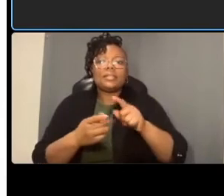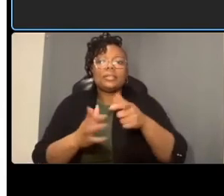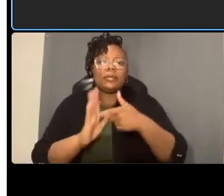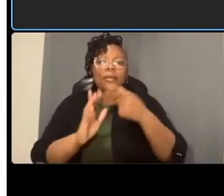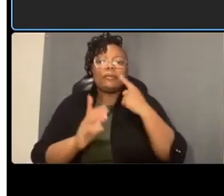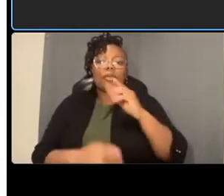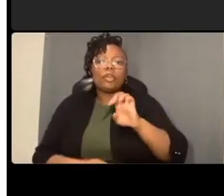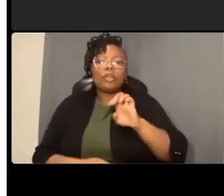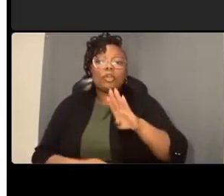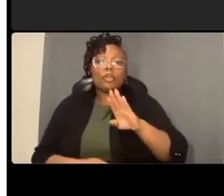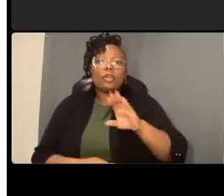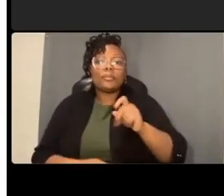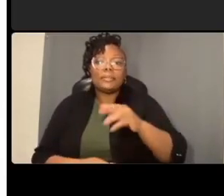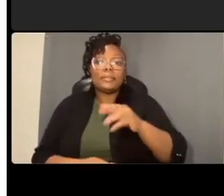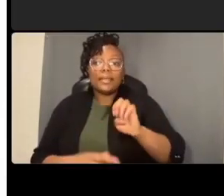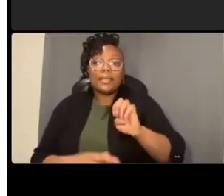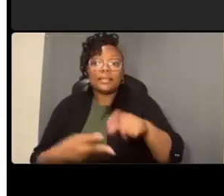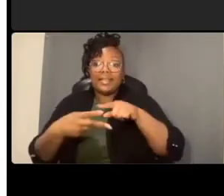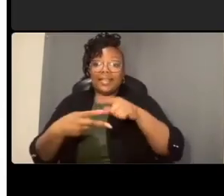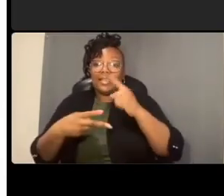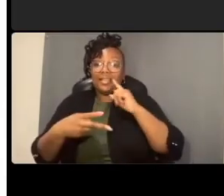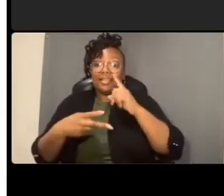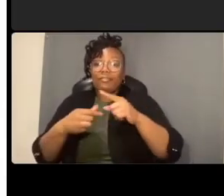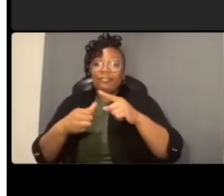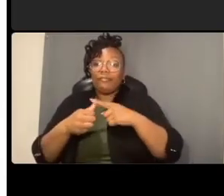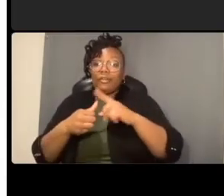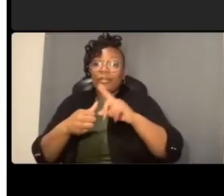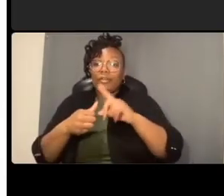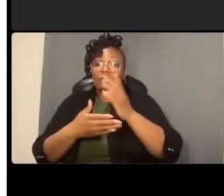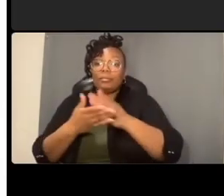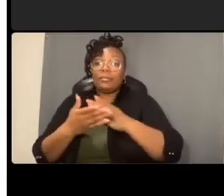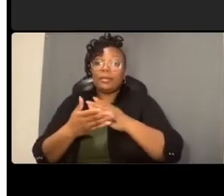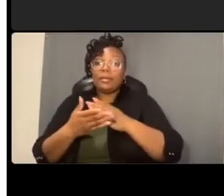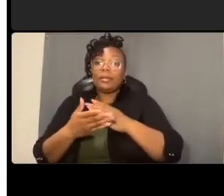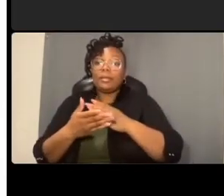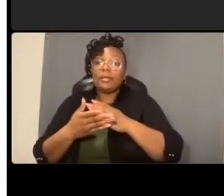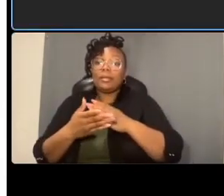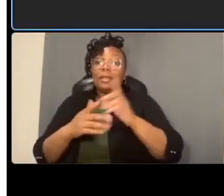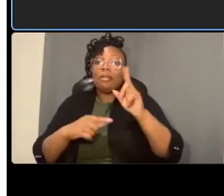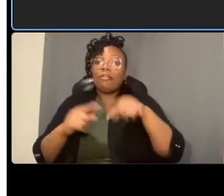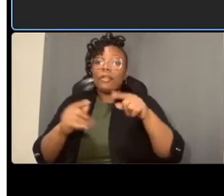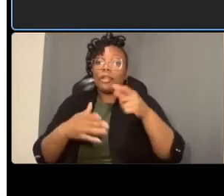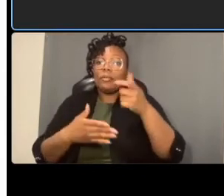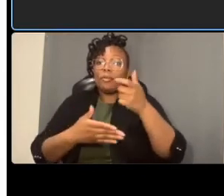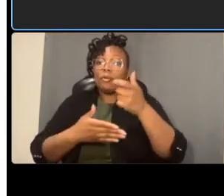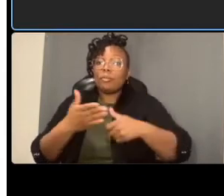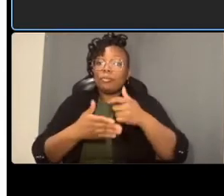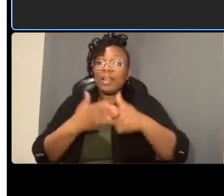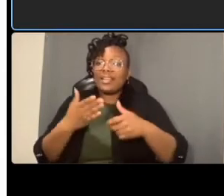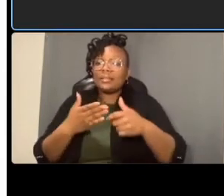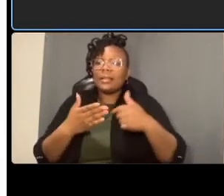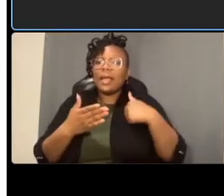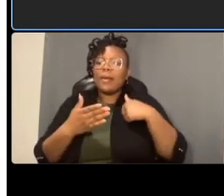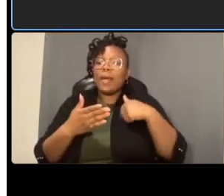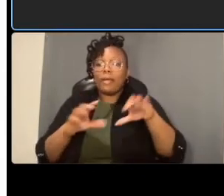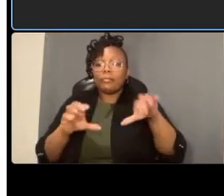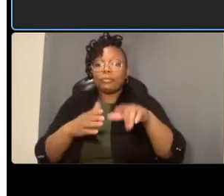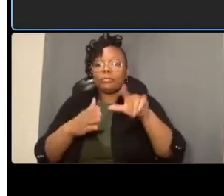do some research um we had done pi we have done a pilot like that previously um in chinatown that